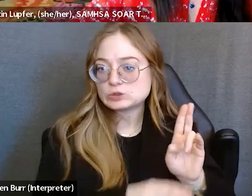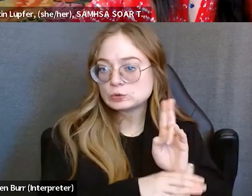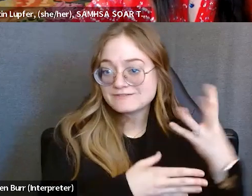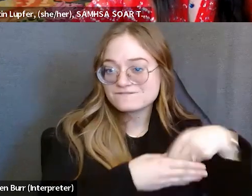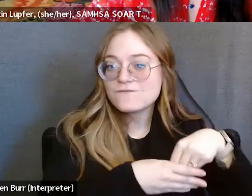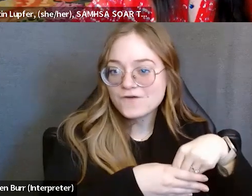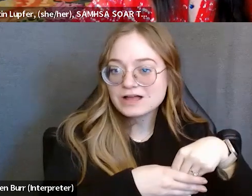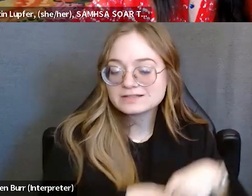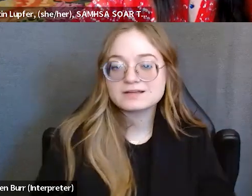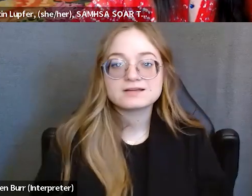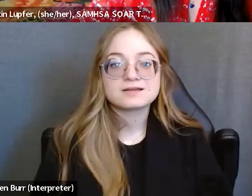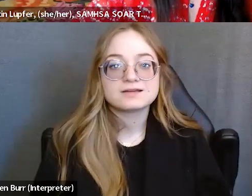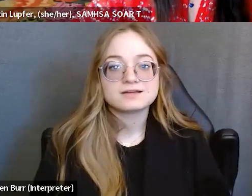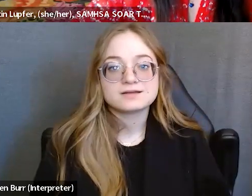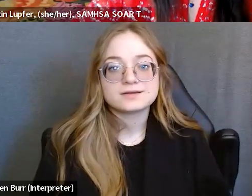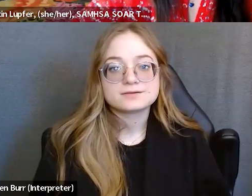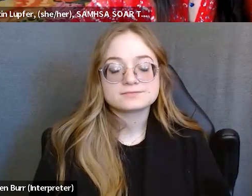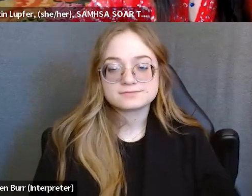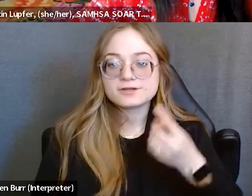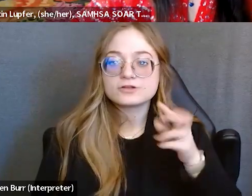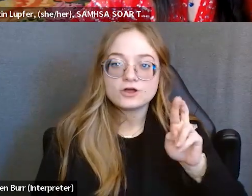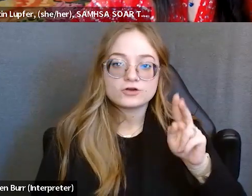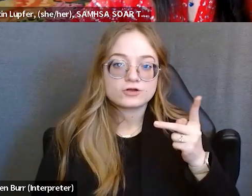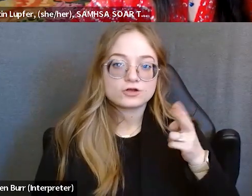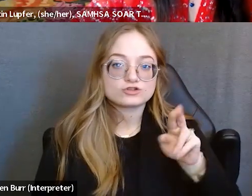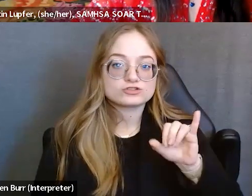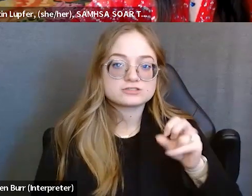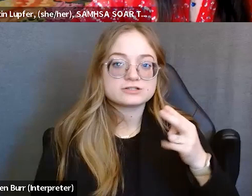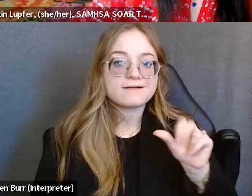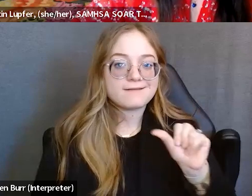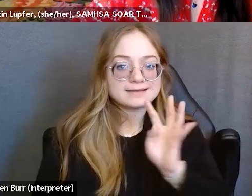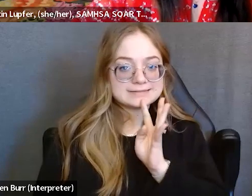Yeah, so it's very interesting because we know